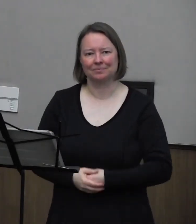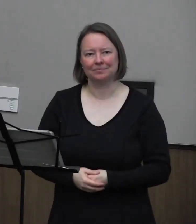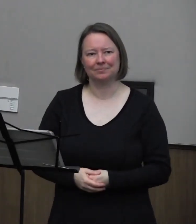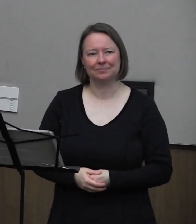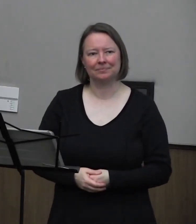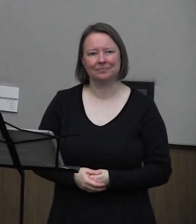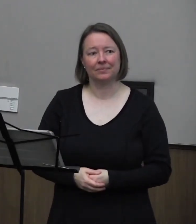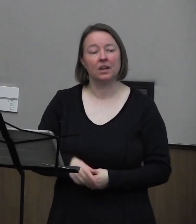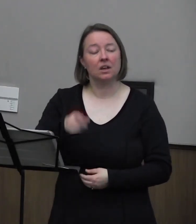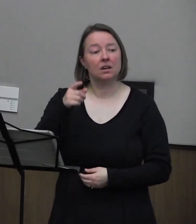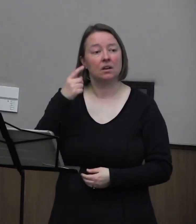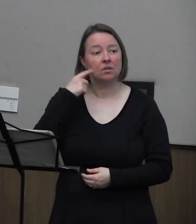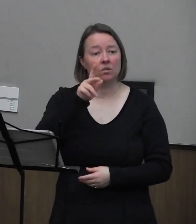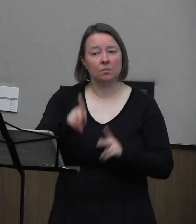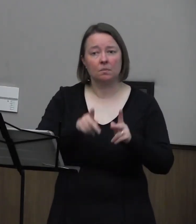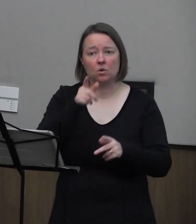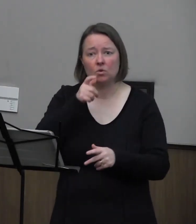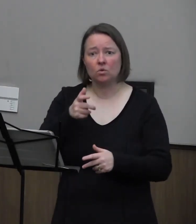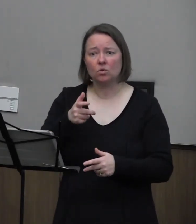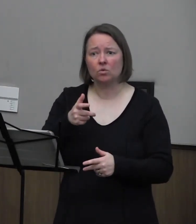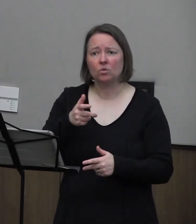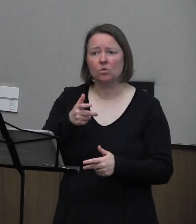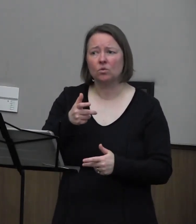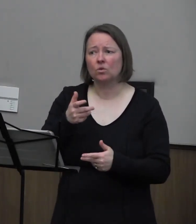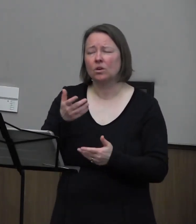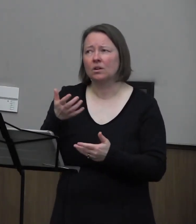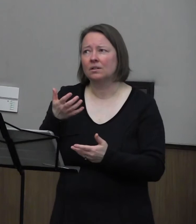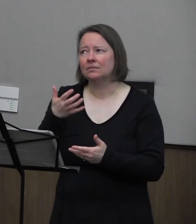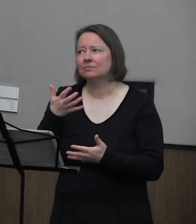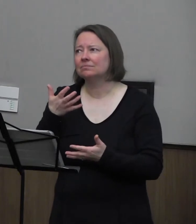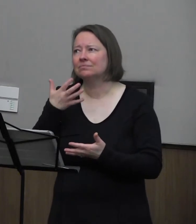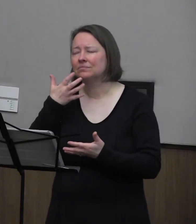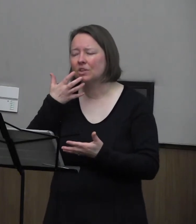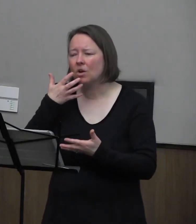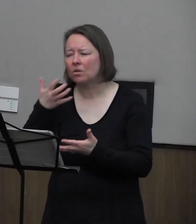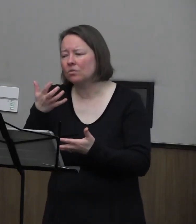To those of you who cried for another person's child,